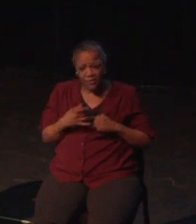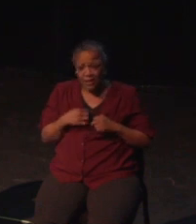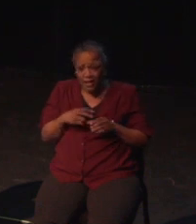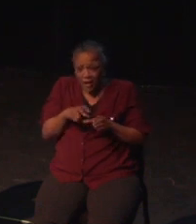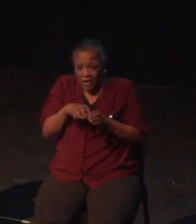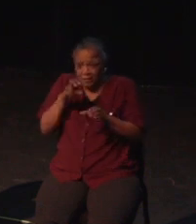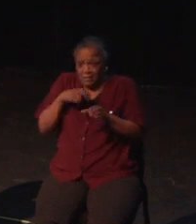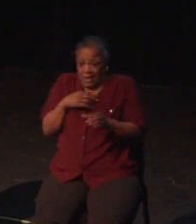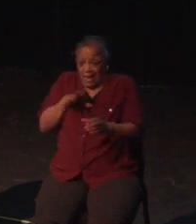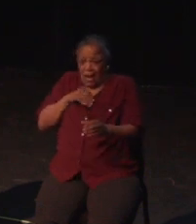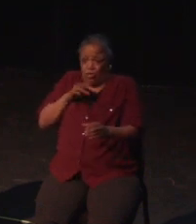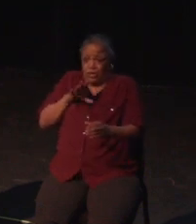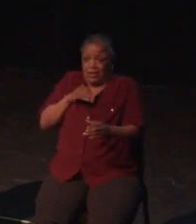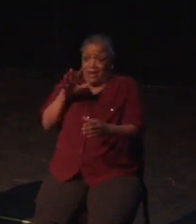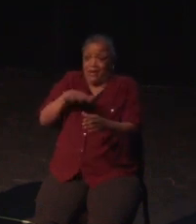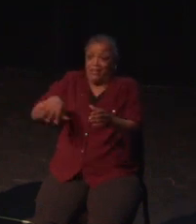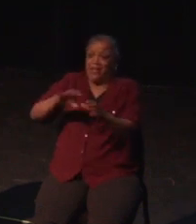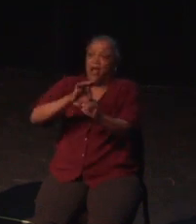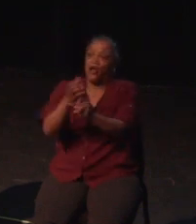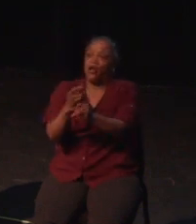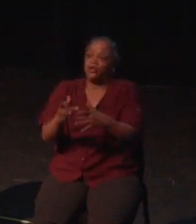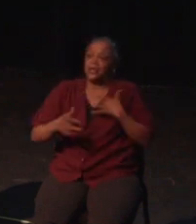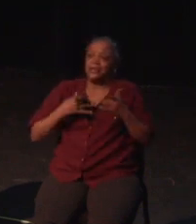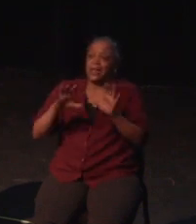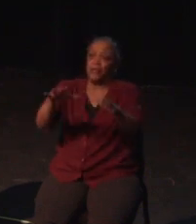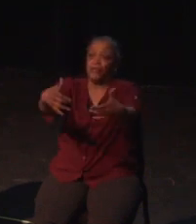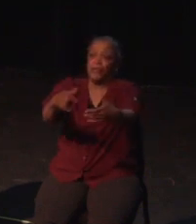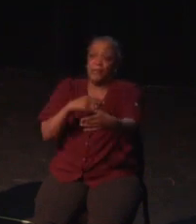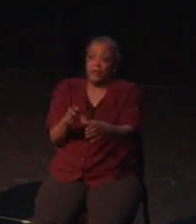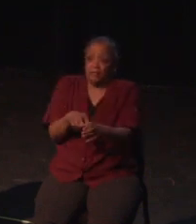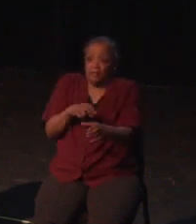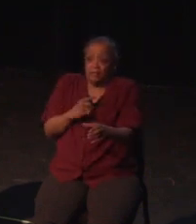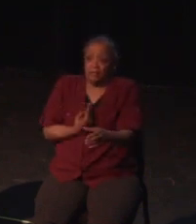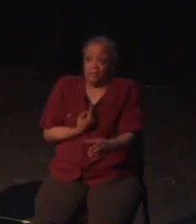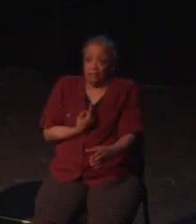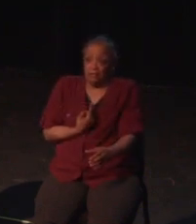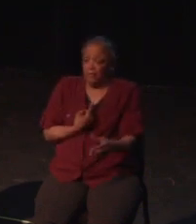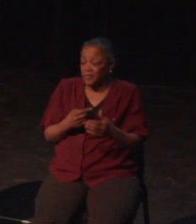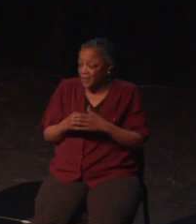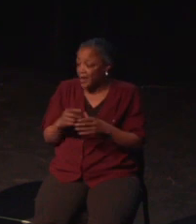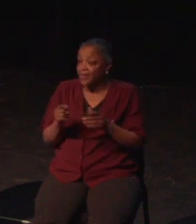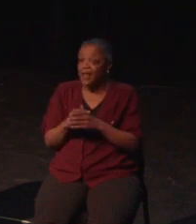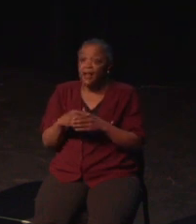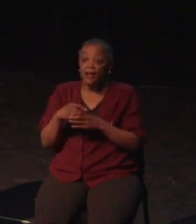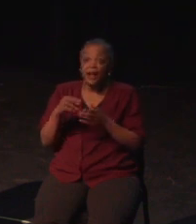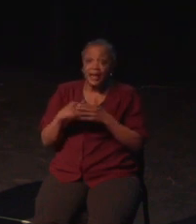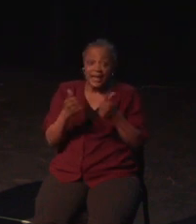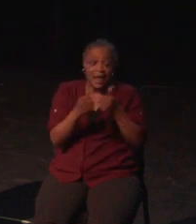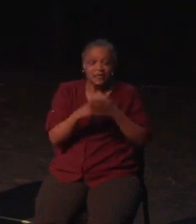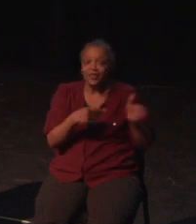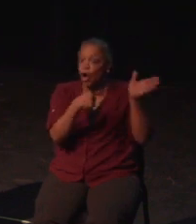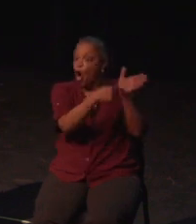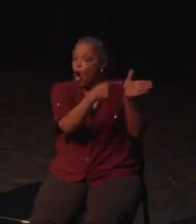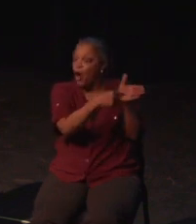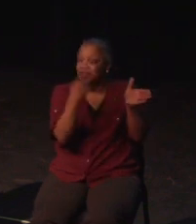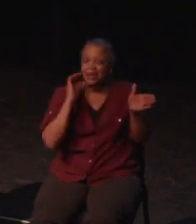The screenshot toggle could be beneficial to nearly every action game I play. My last example today relates to executive function memory.